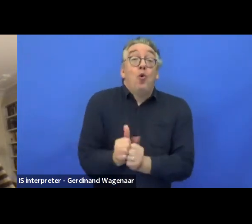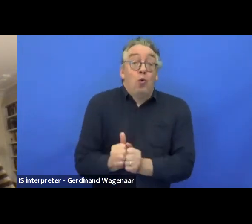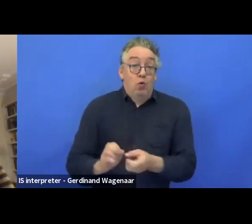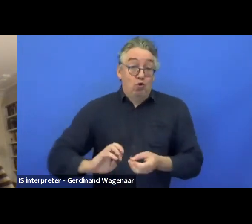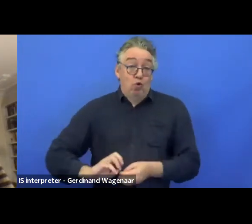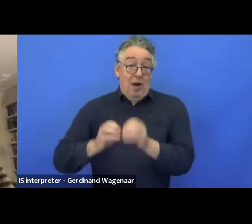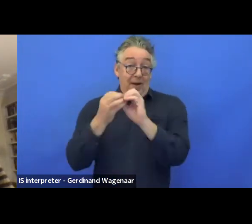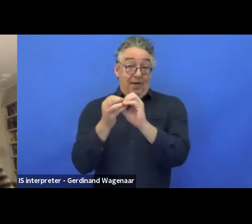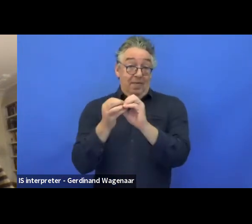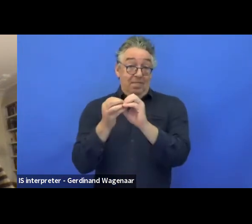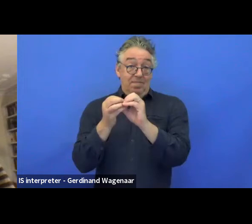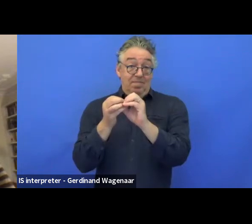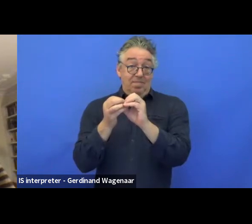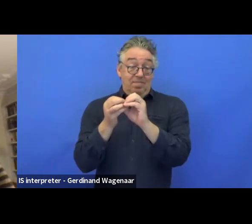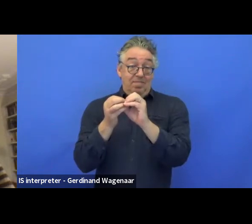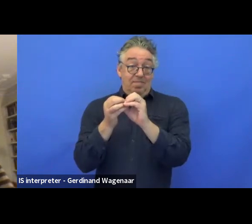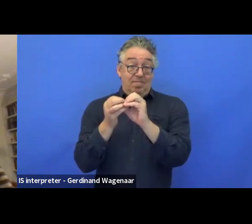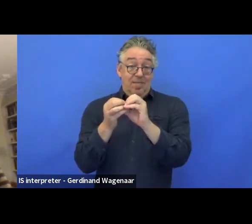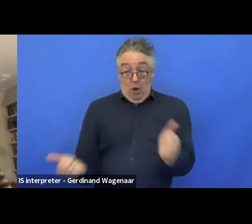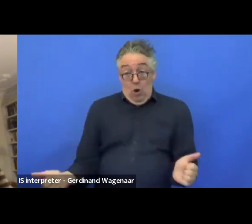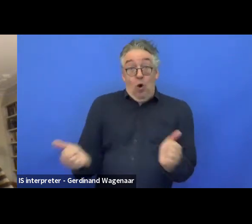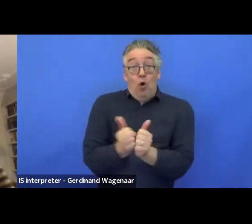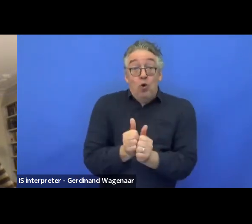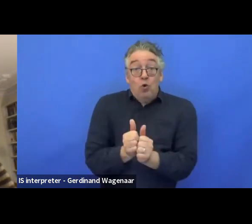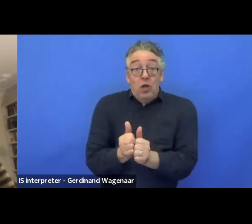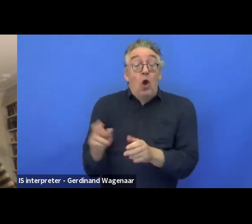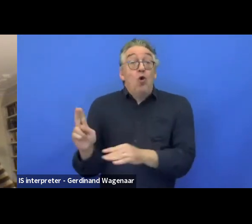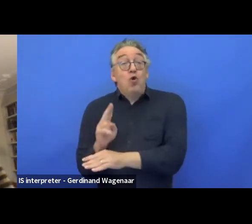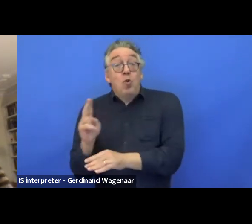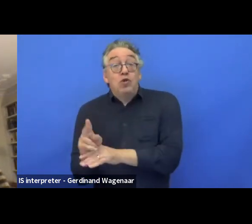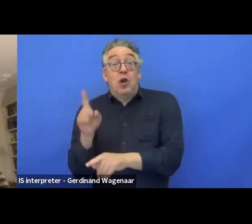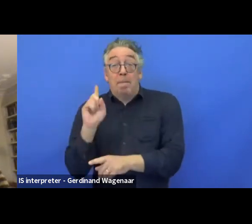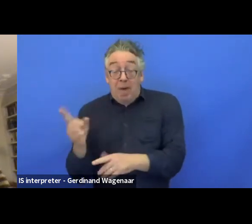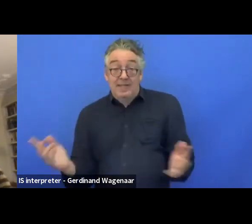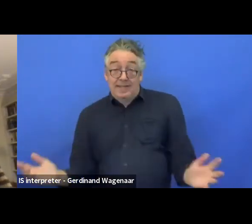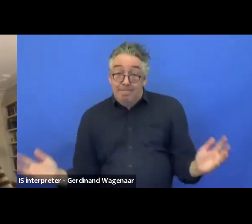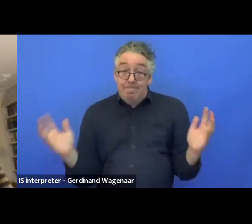but also to work with engineers towards the creation of better products.